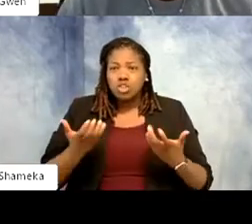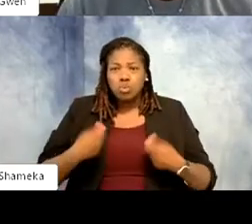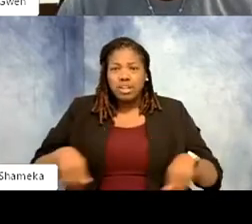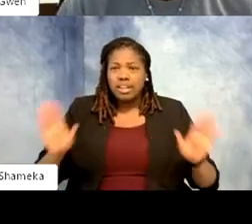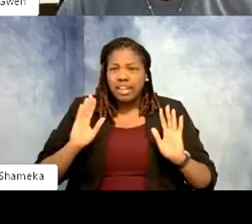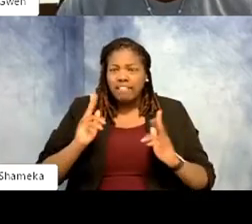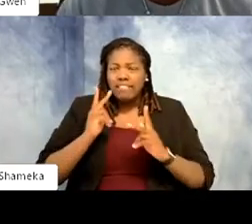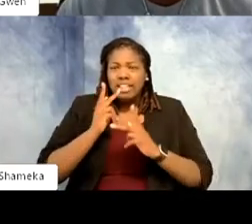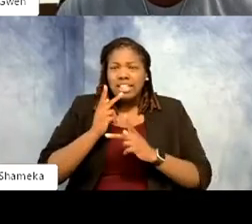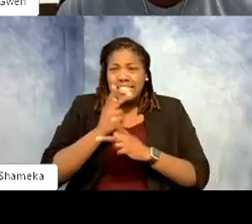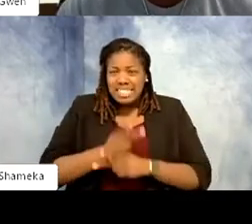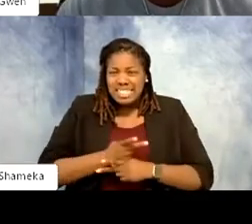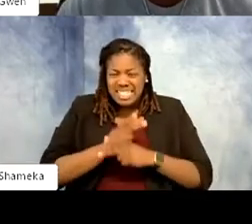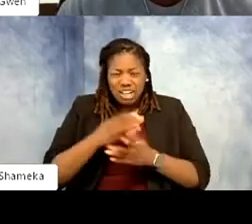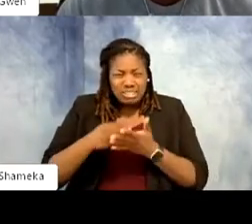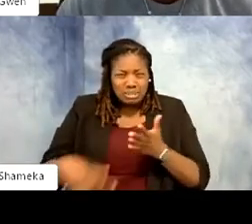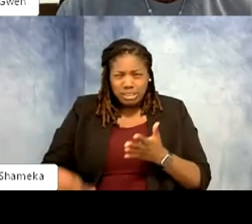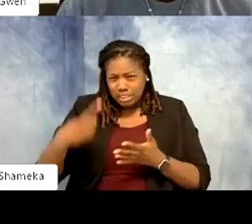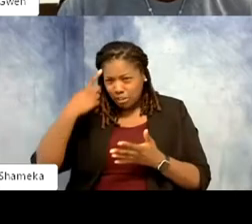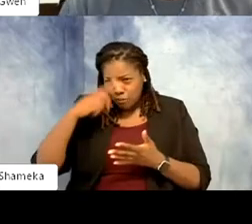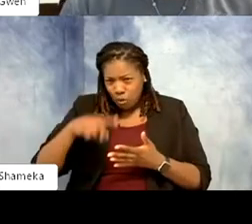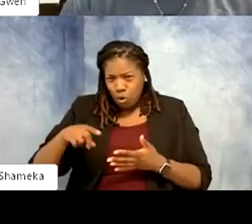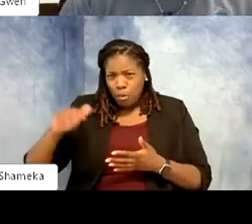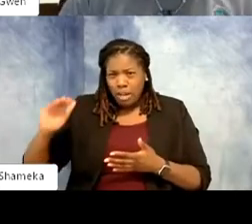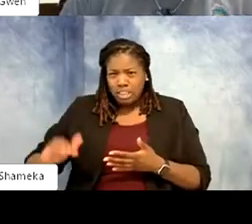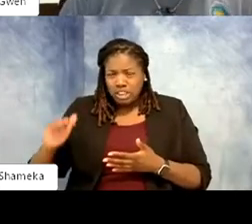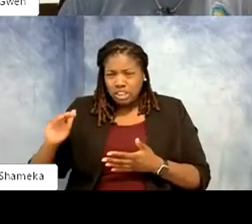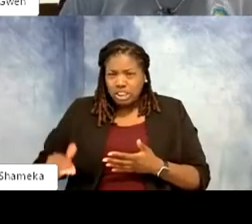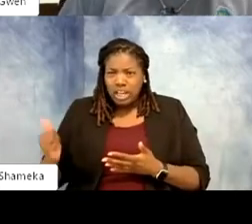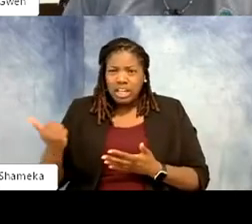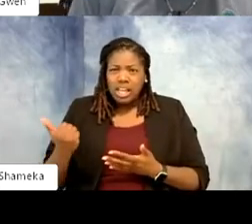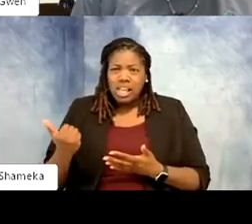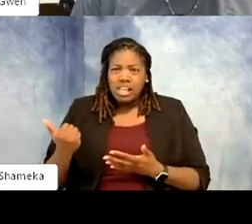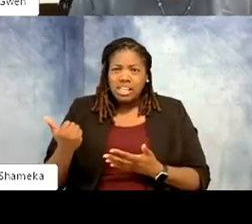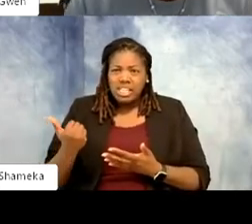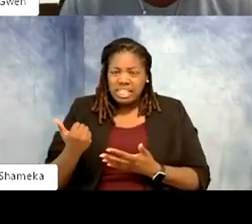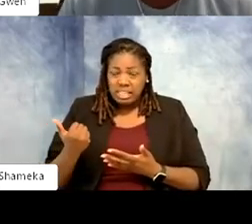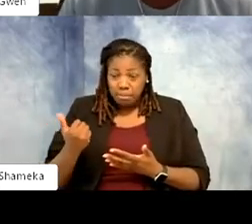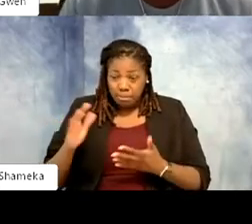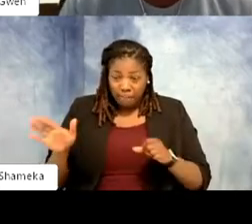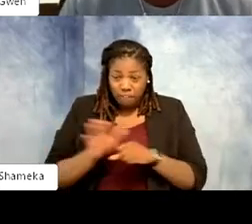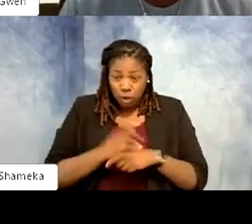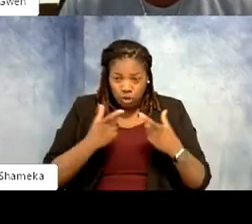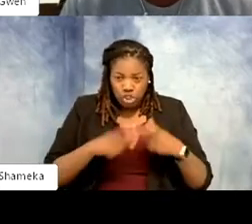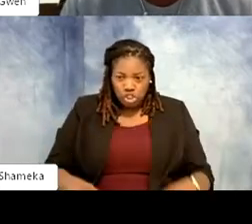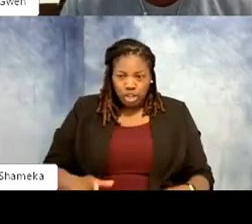was so expensive for my kid. Everything I made in a check pretty much went to child care. So my mom,